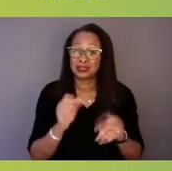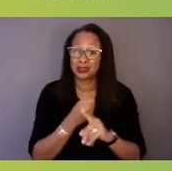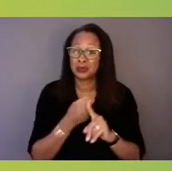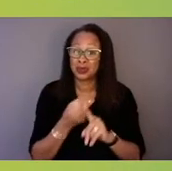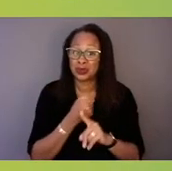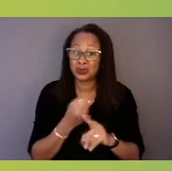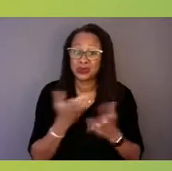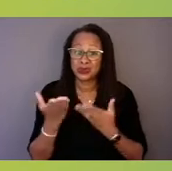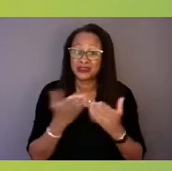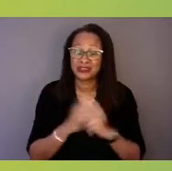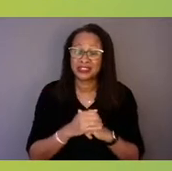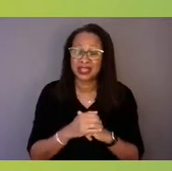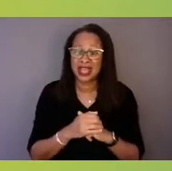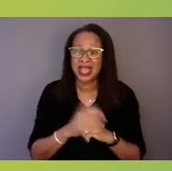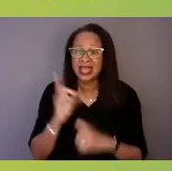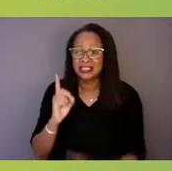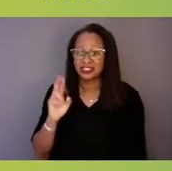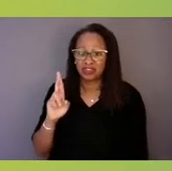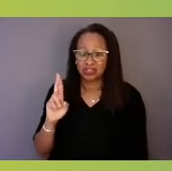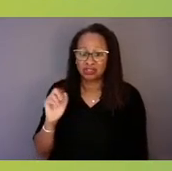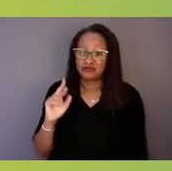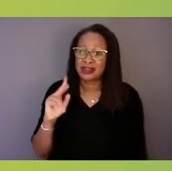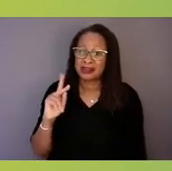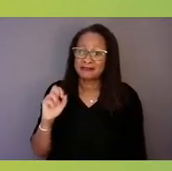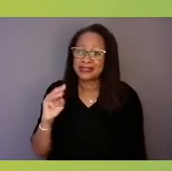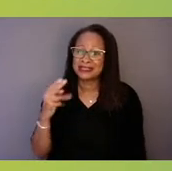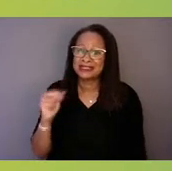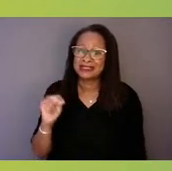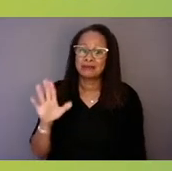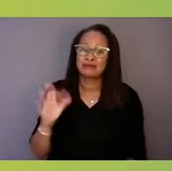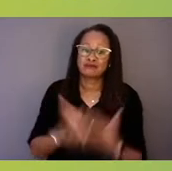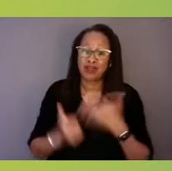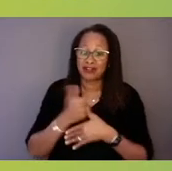It's probably her top priority, and I need to again reiterate